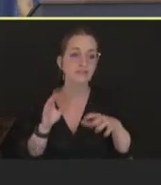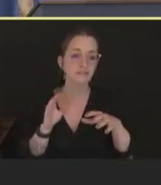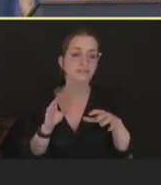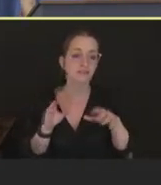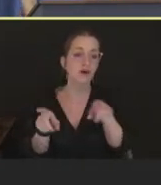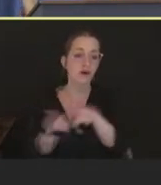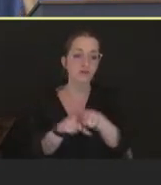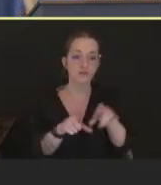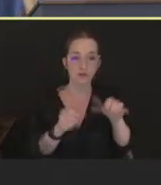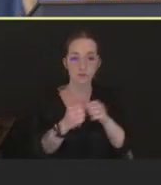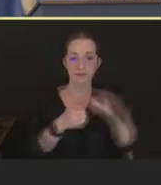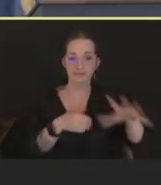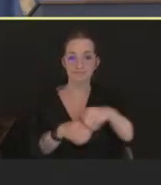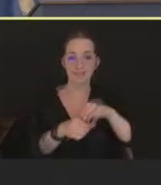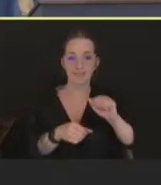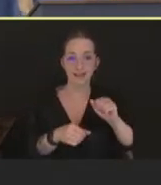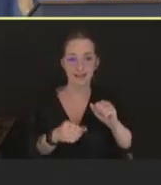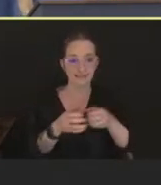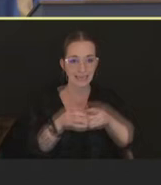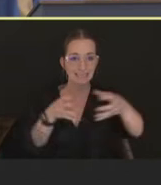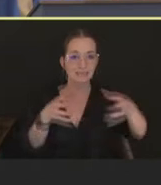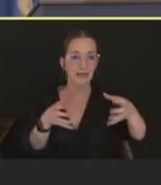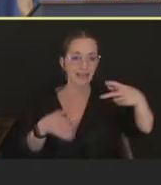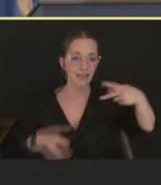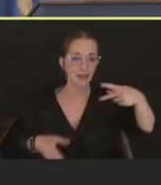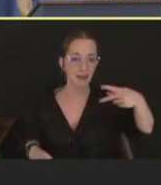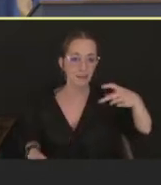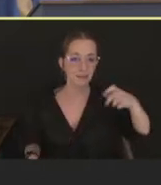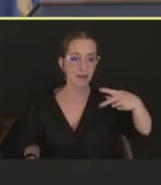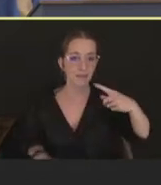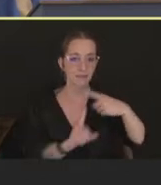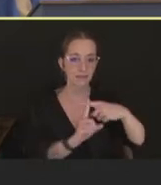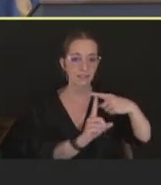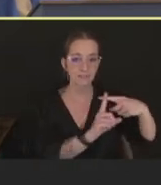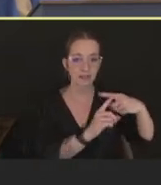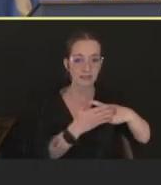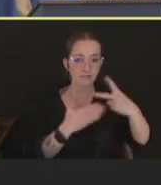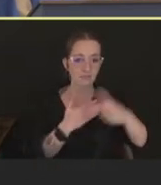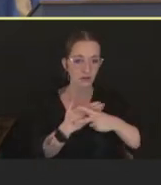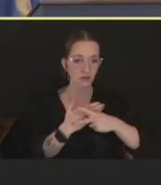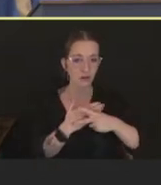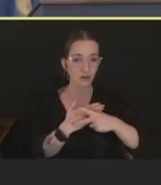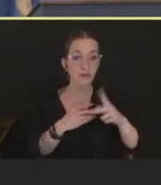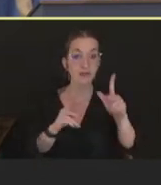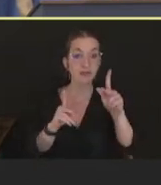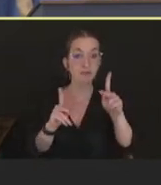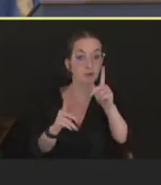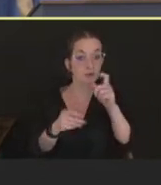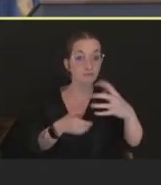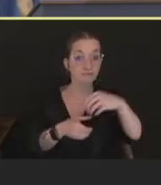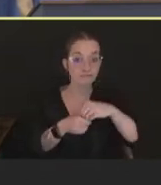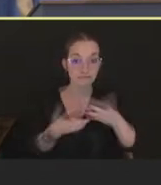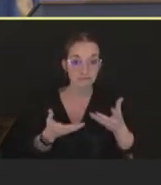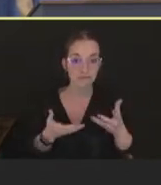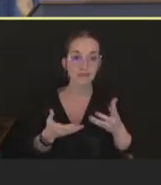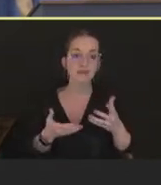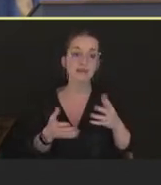And who's included in PEP plus plus? These are people with recent sex partners identified in the